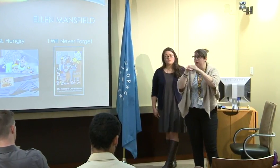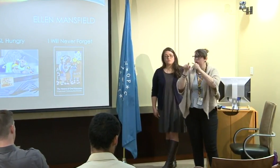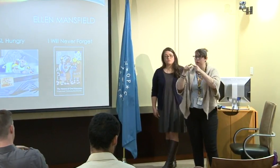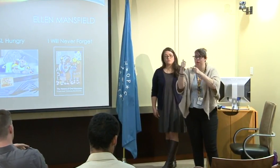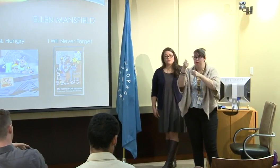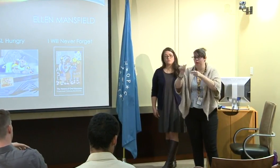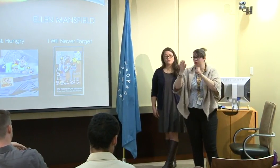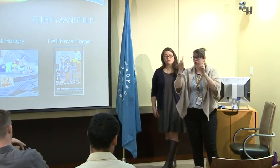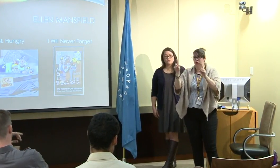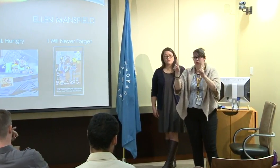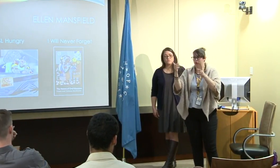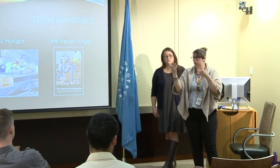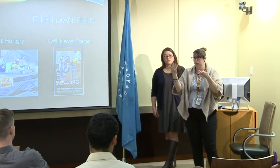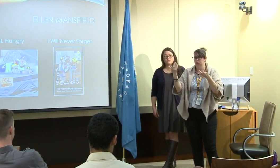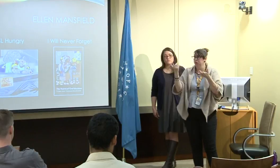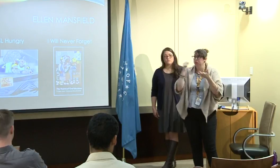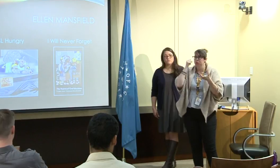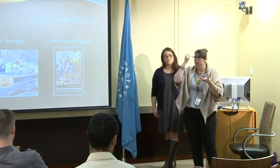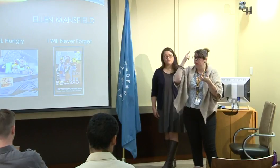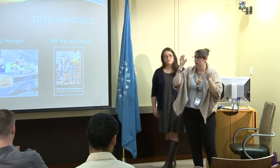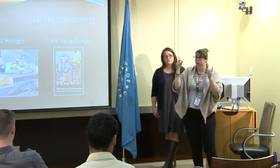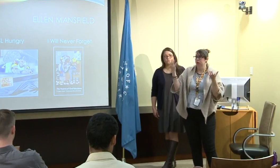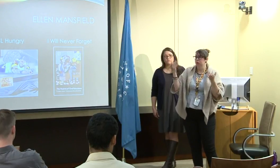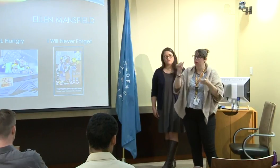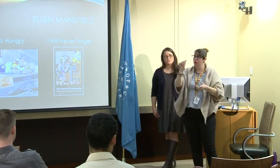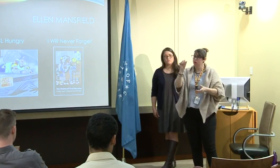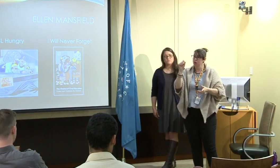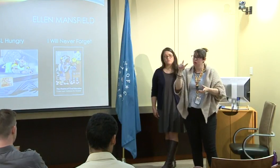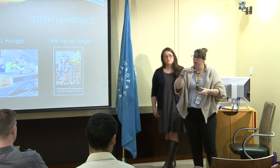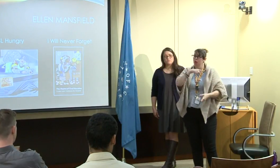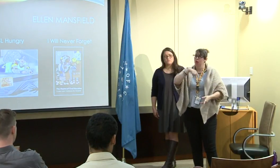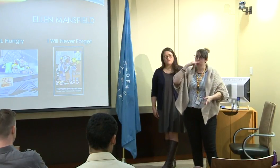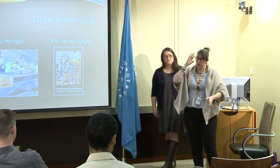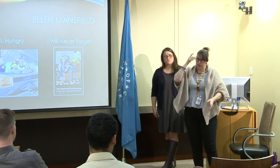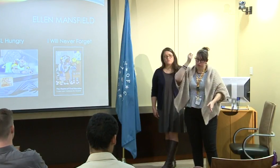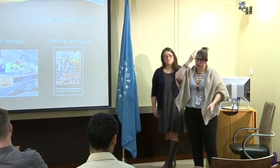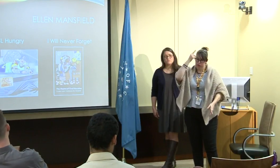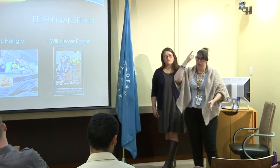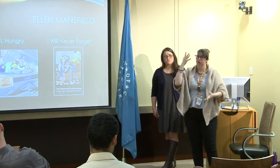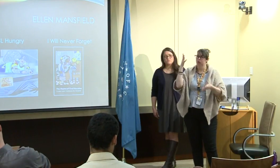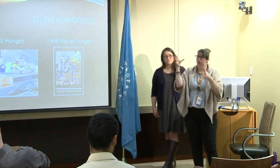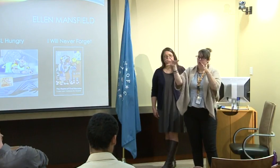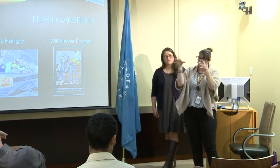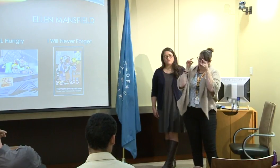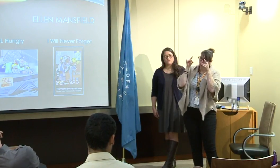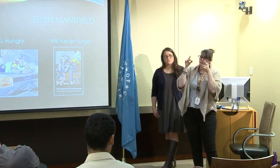was a method of education that was used in deaf schools,